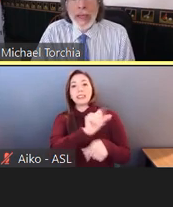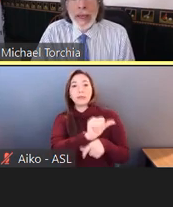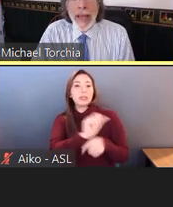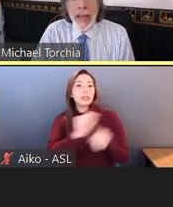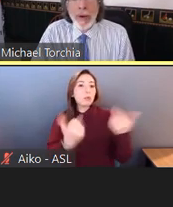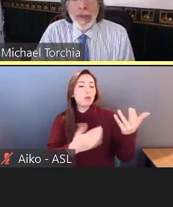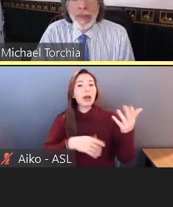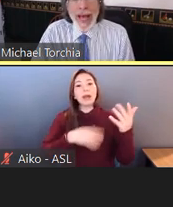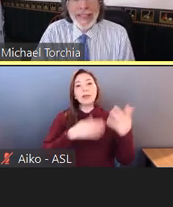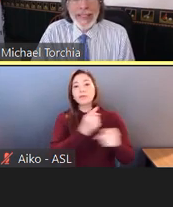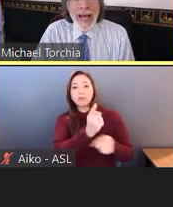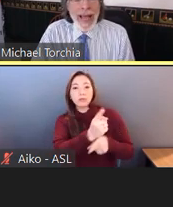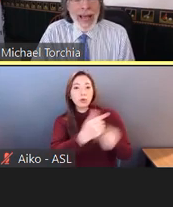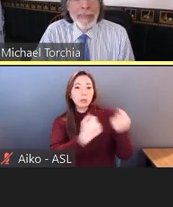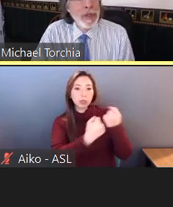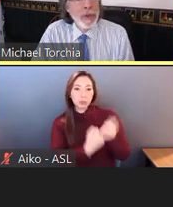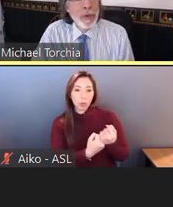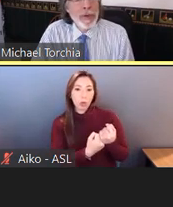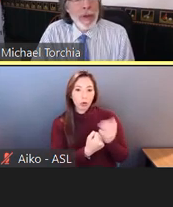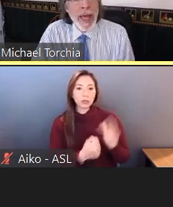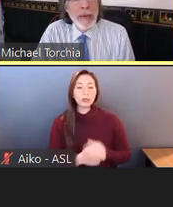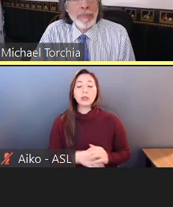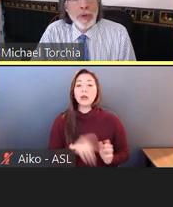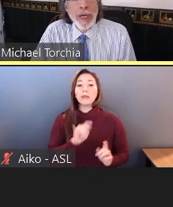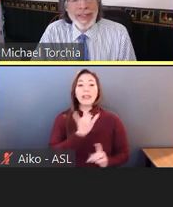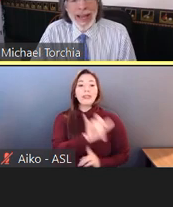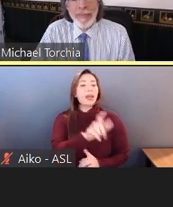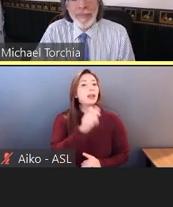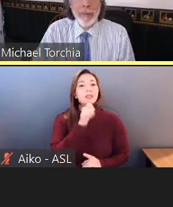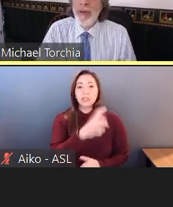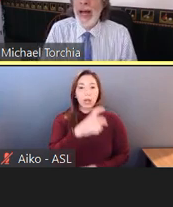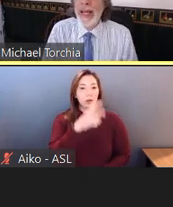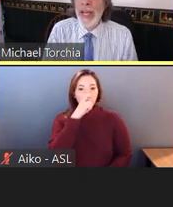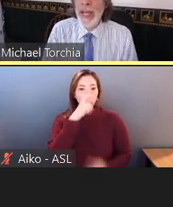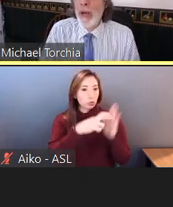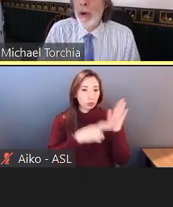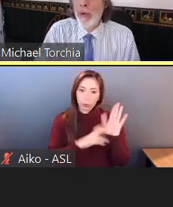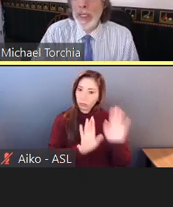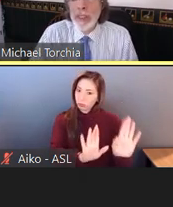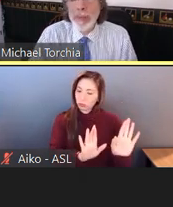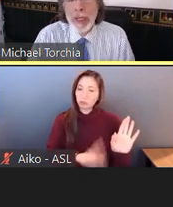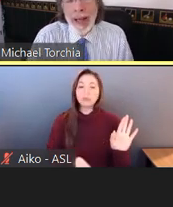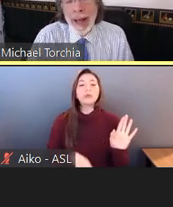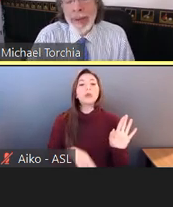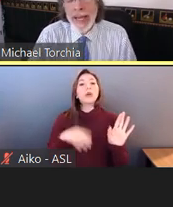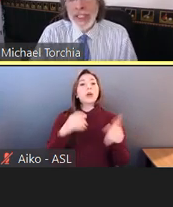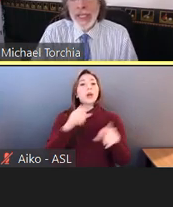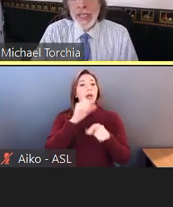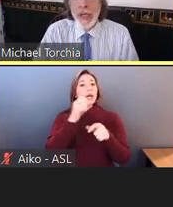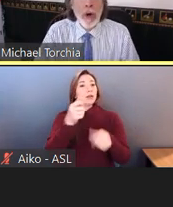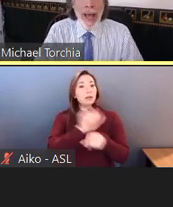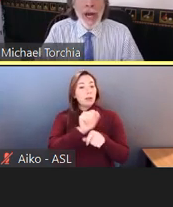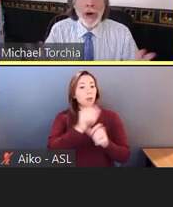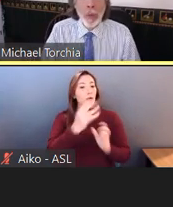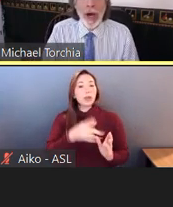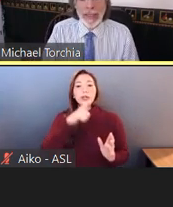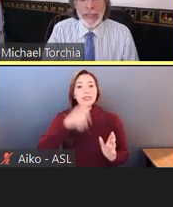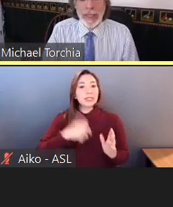Now, that's not absolute. An employer doesn't have to provide a reasonable accommodation no matter what.